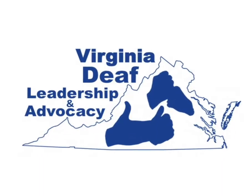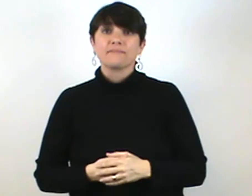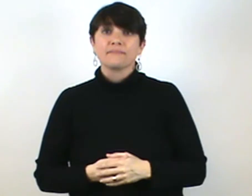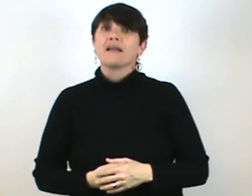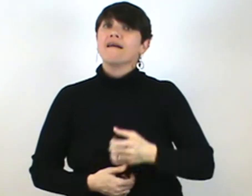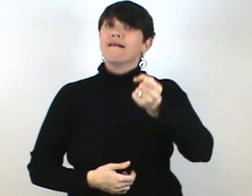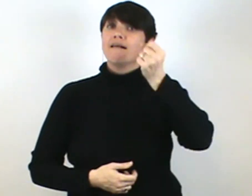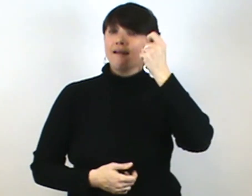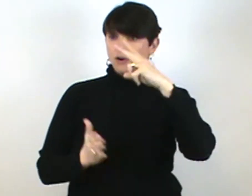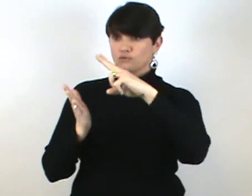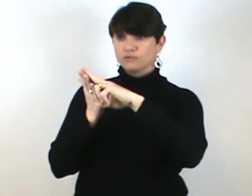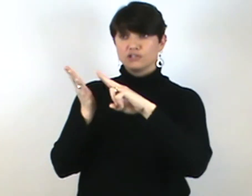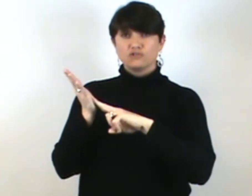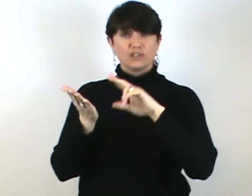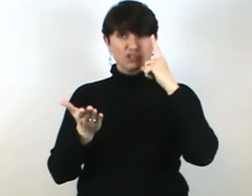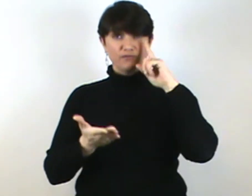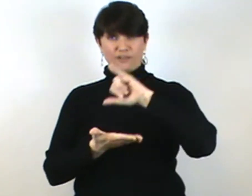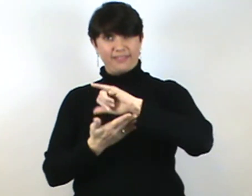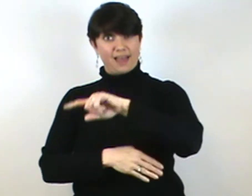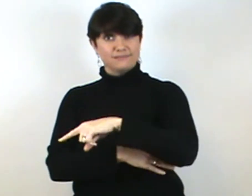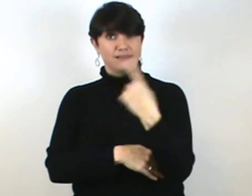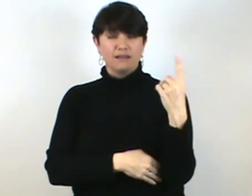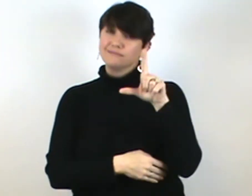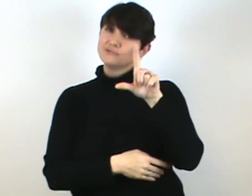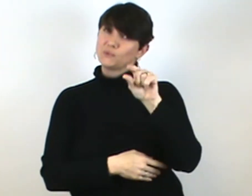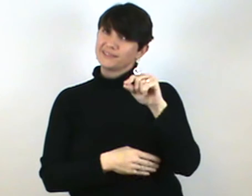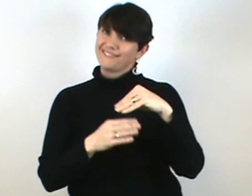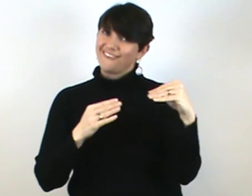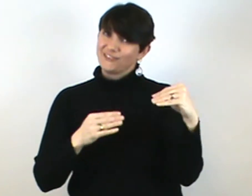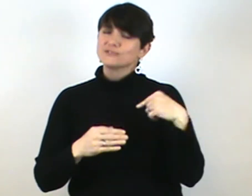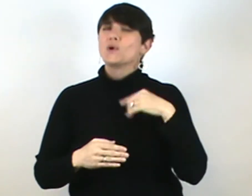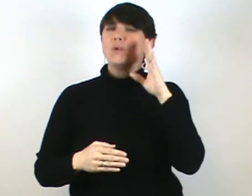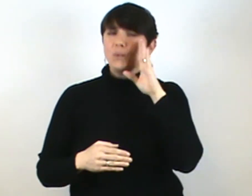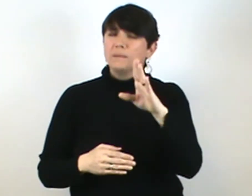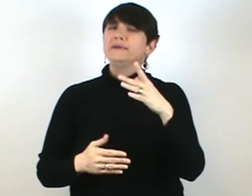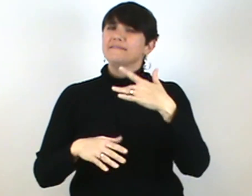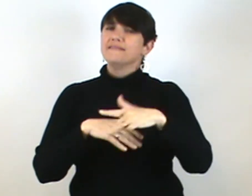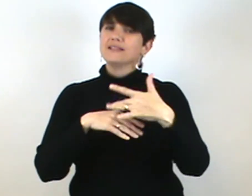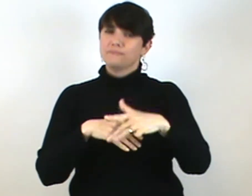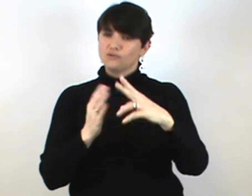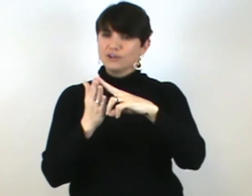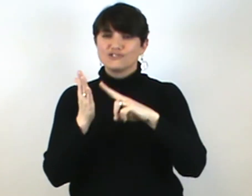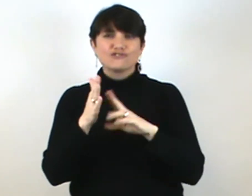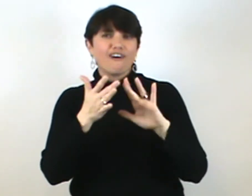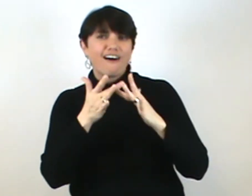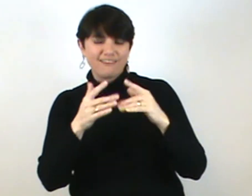Registration is $20 and you can register at our website